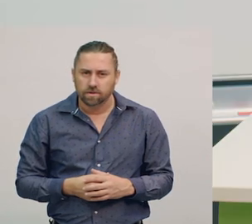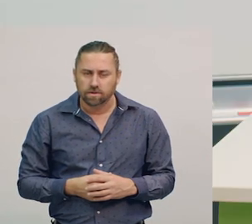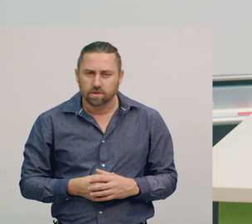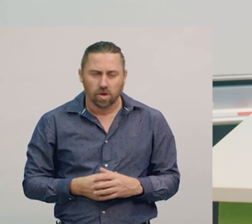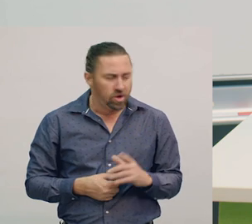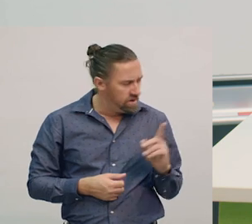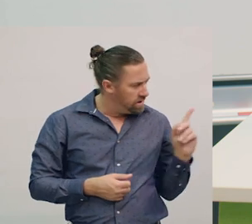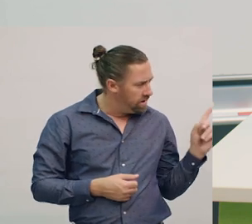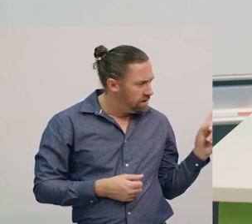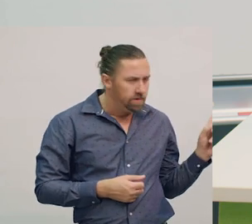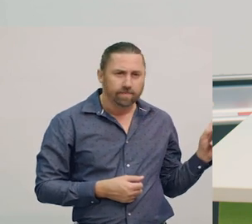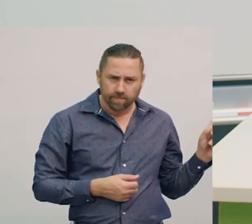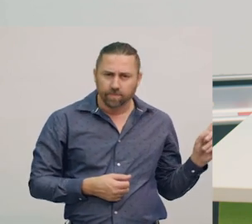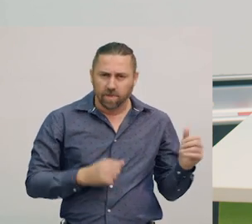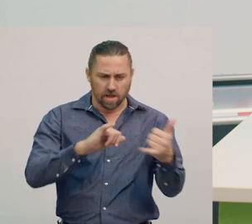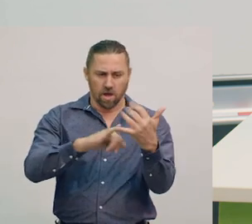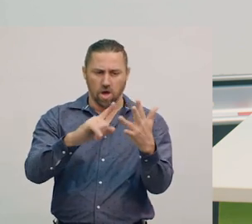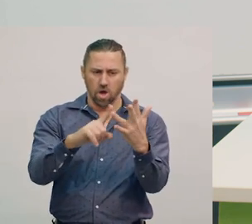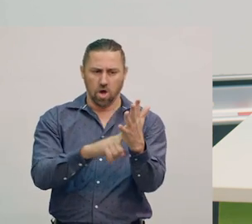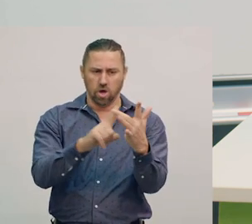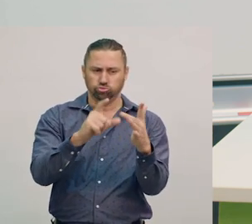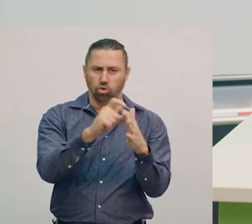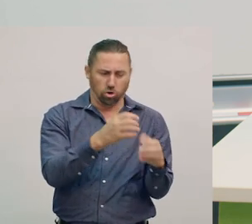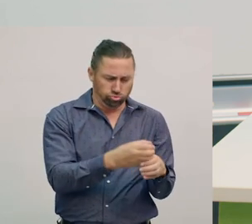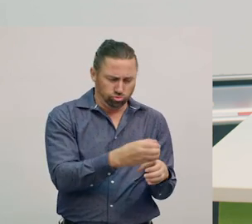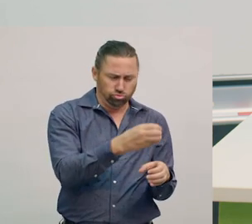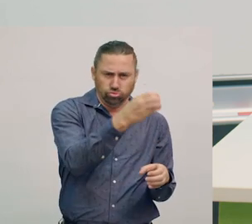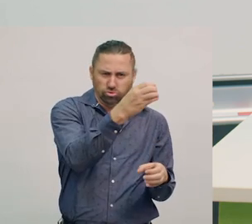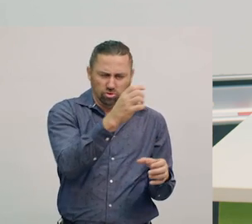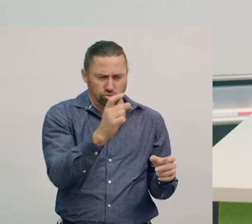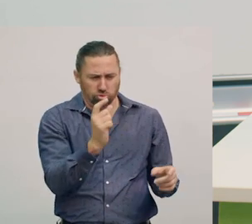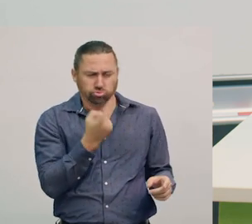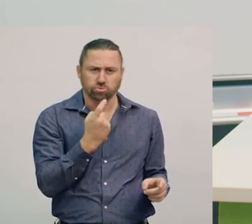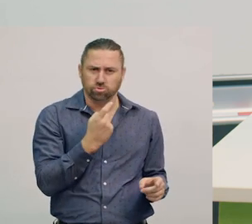Now, the solid material that the candle is made of is called wax.